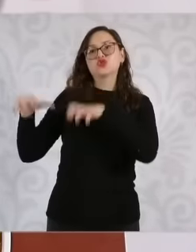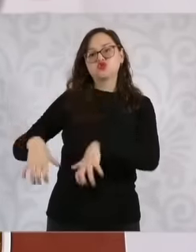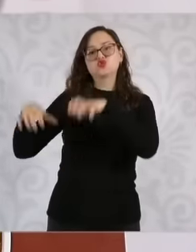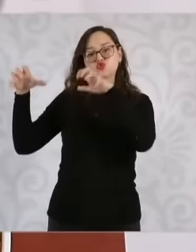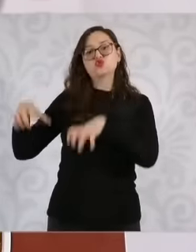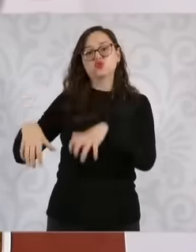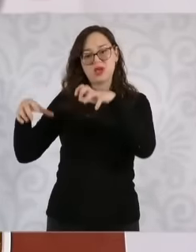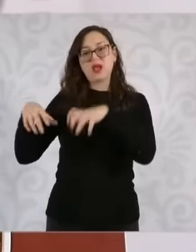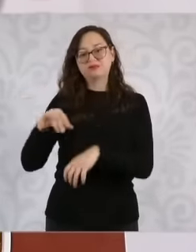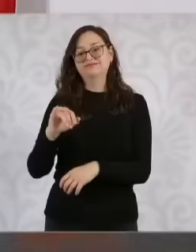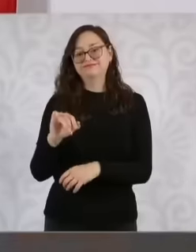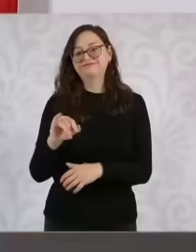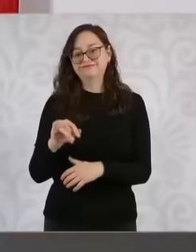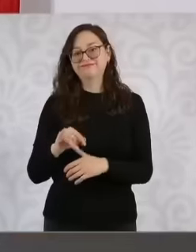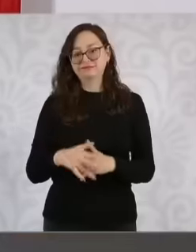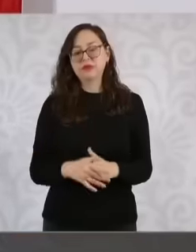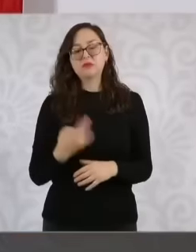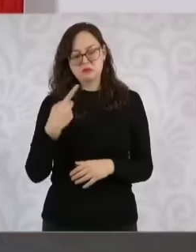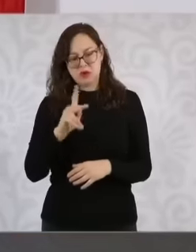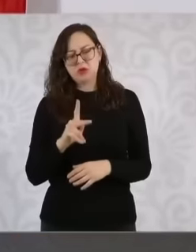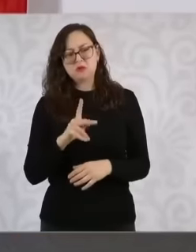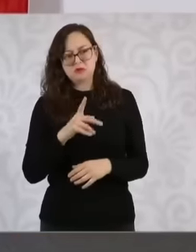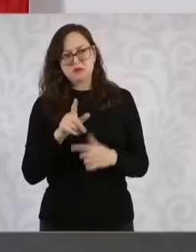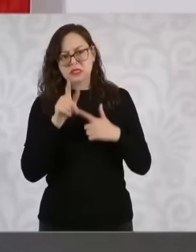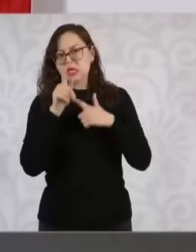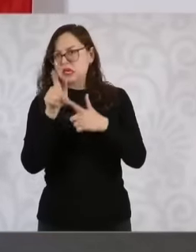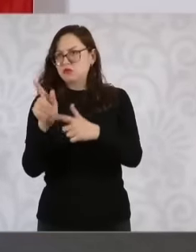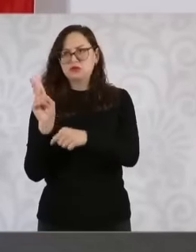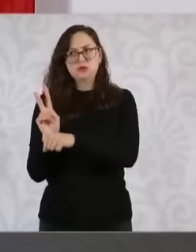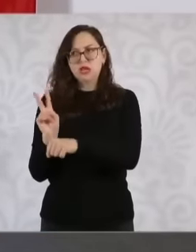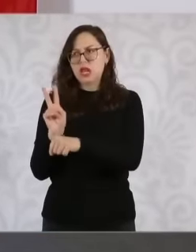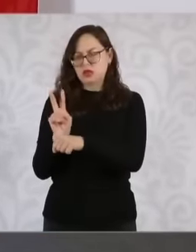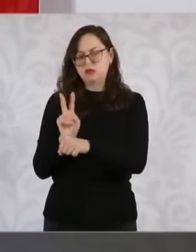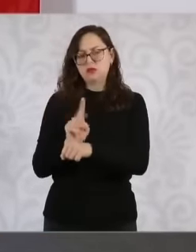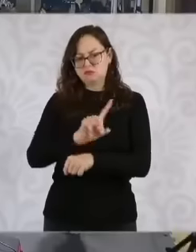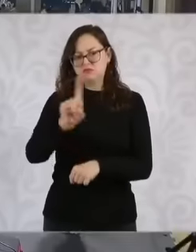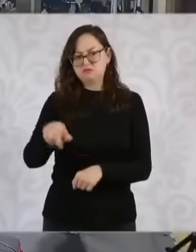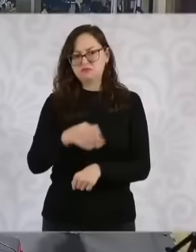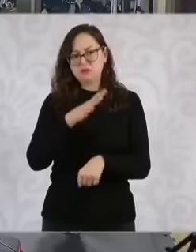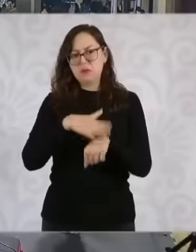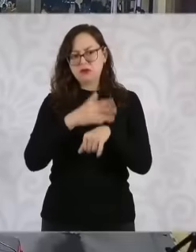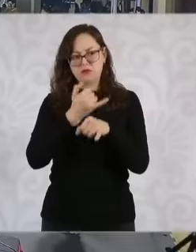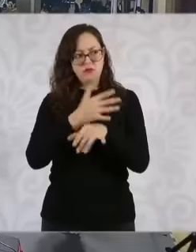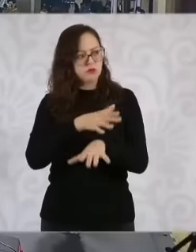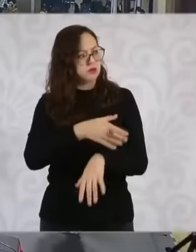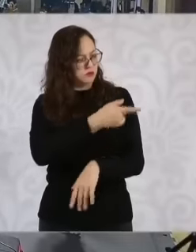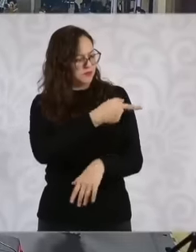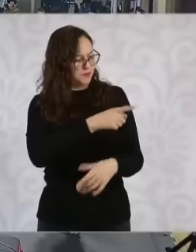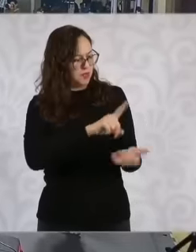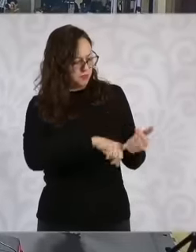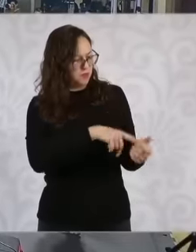right now so that we can report everything detail eh Taking advantage of the fact that Ernestina Godoy is here eh,